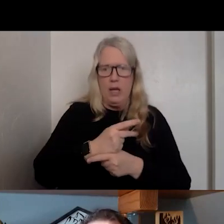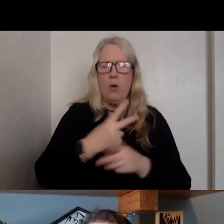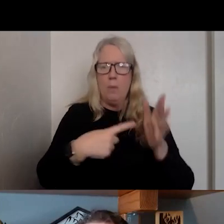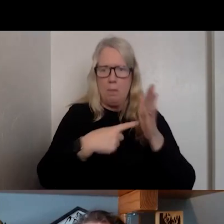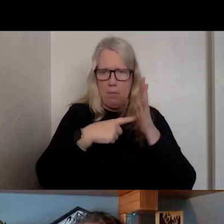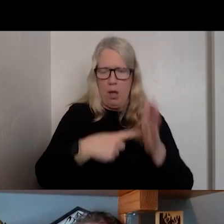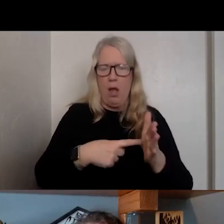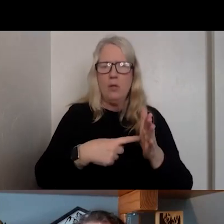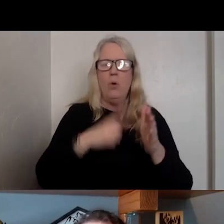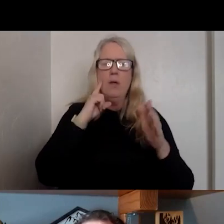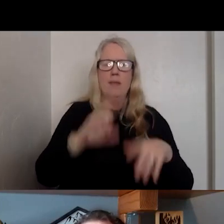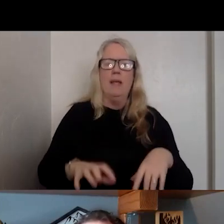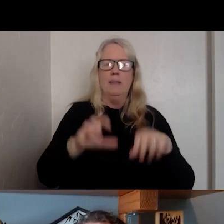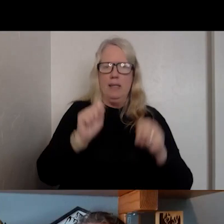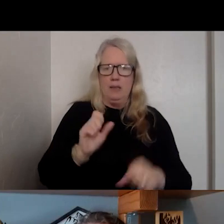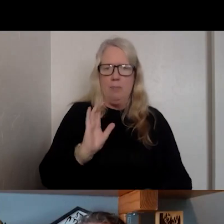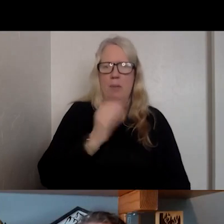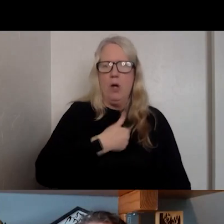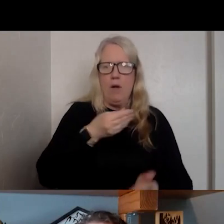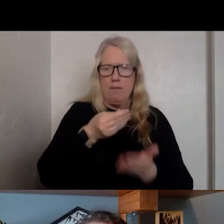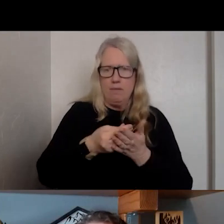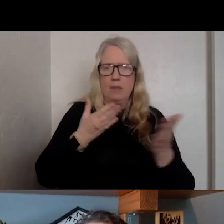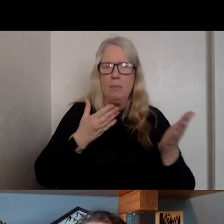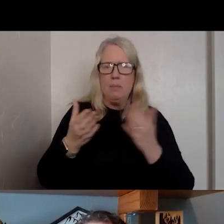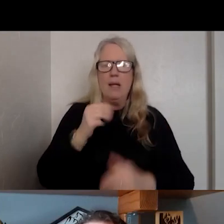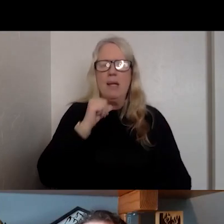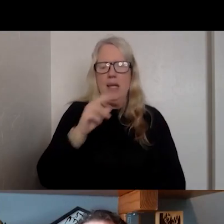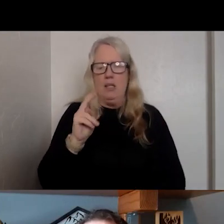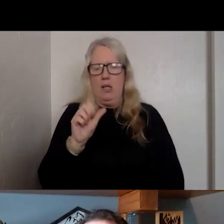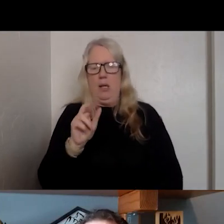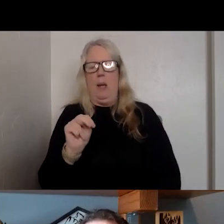TAKES THE MEDICAID FUNDED SERVICES AND NONMEDICAID FUNDED AND